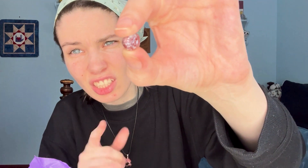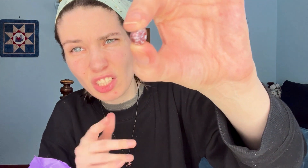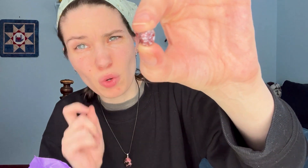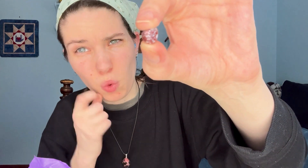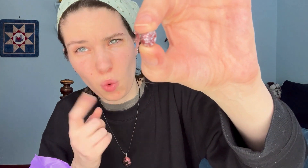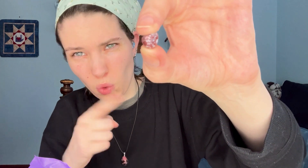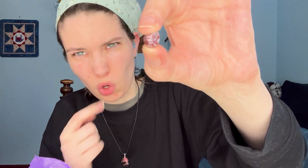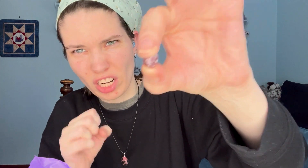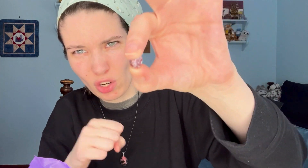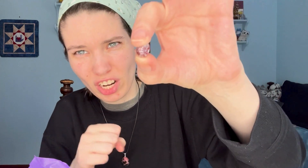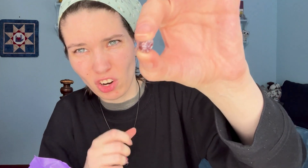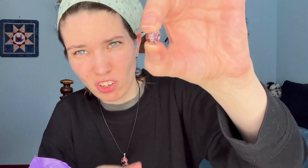That's a cool looking crystal